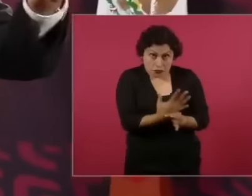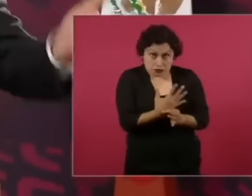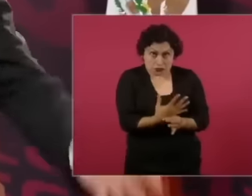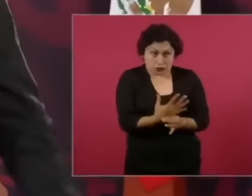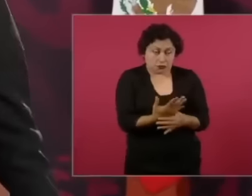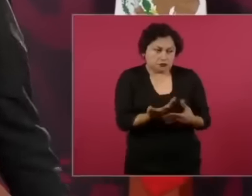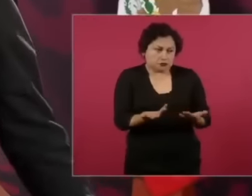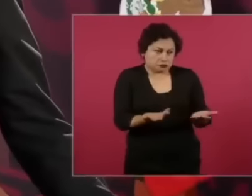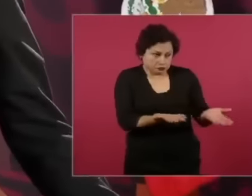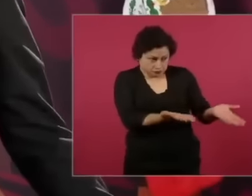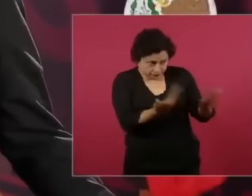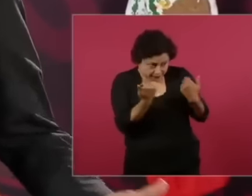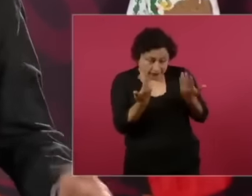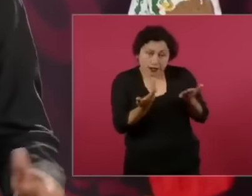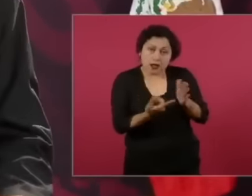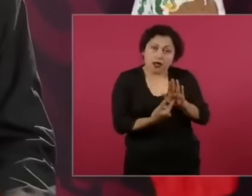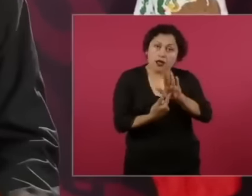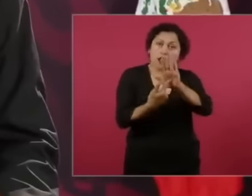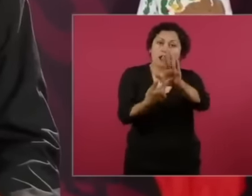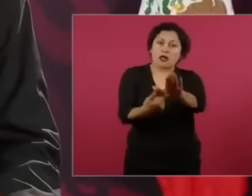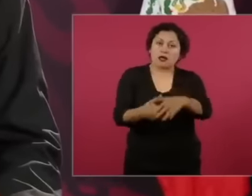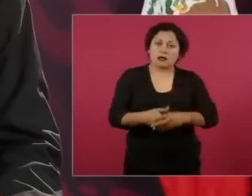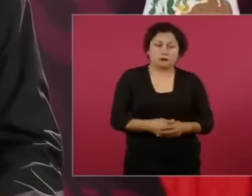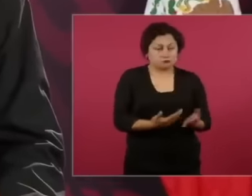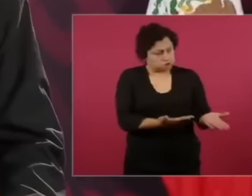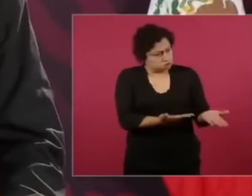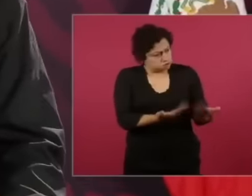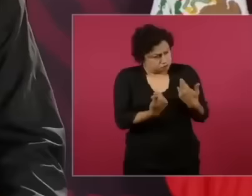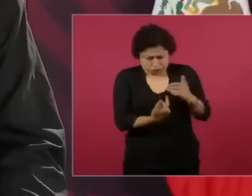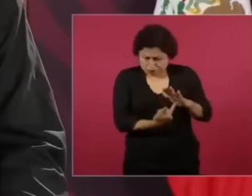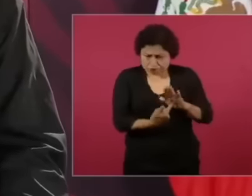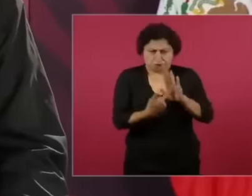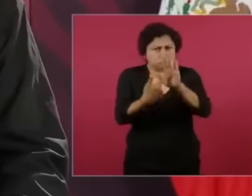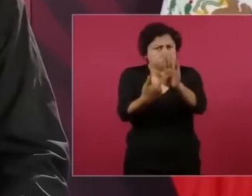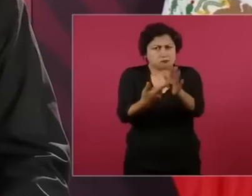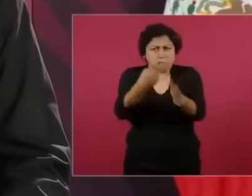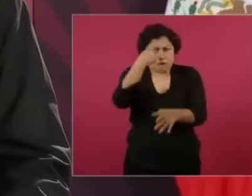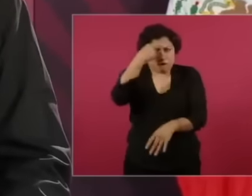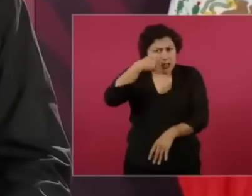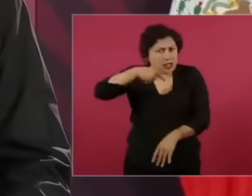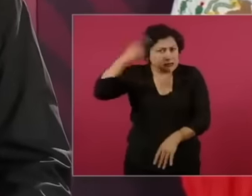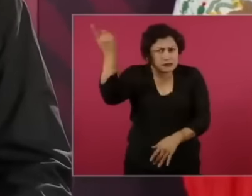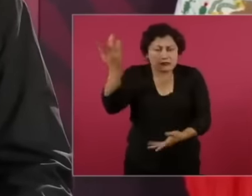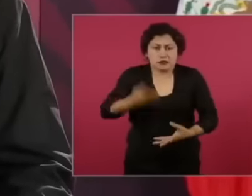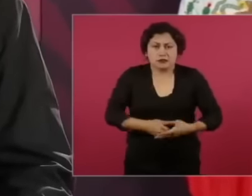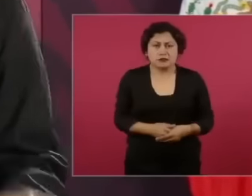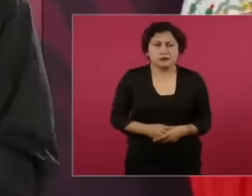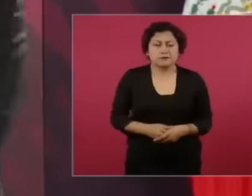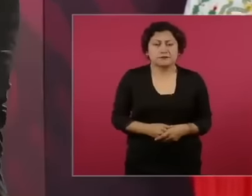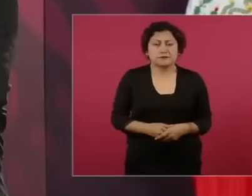known he has